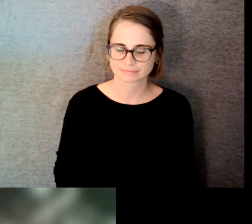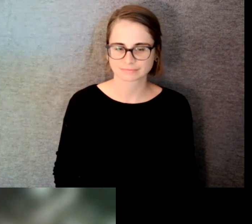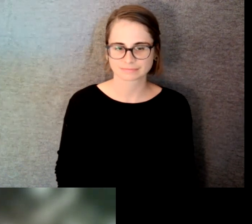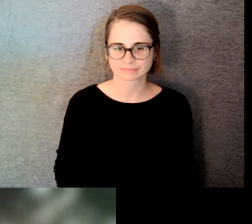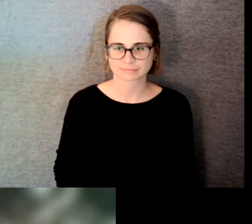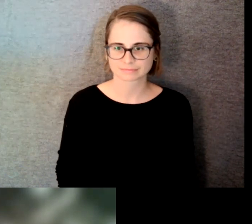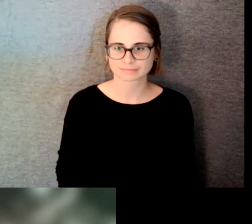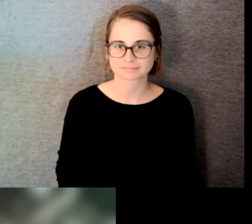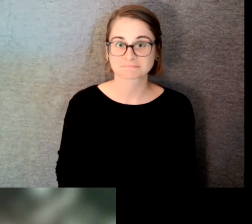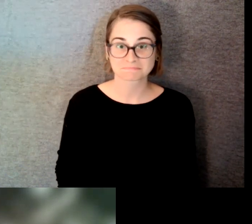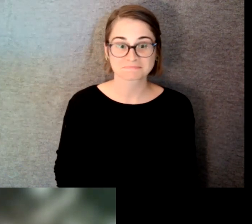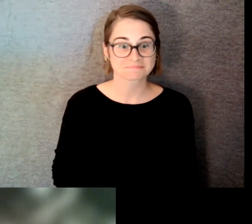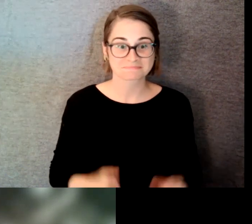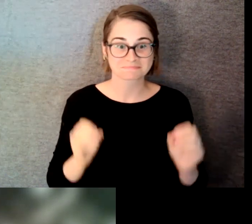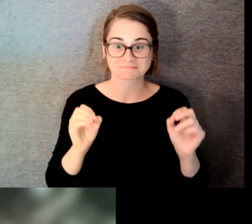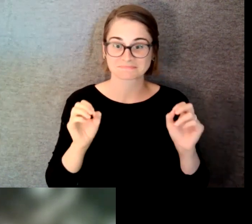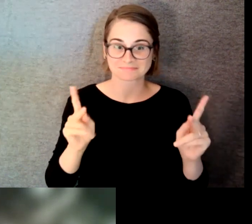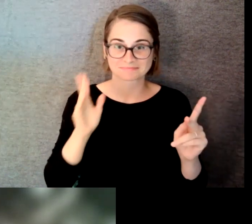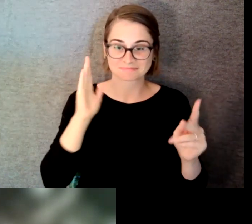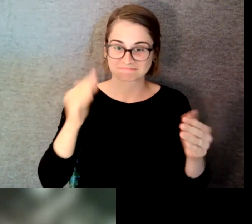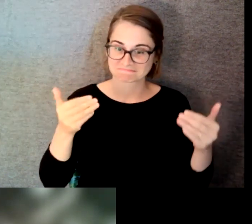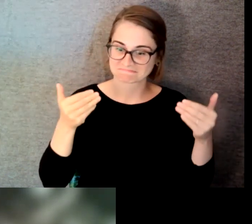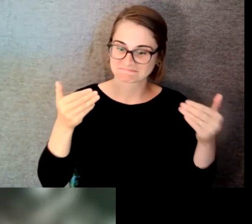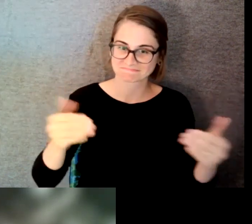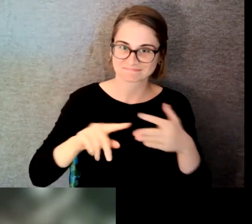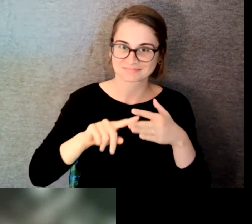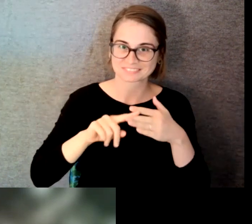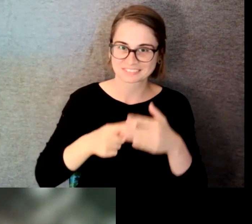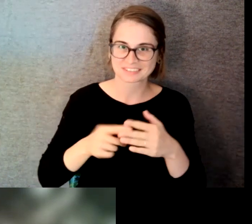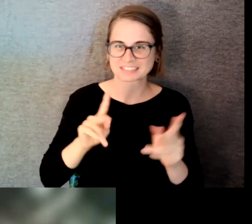Okay. I guess we'll start the introduction as people start to come in. Hello